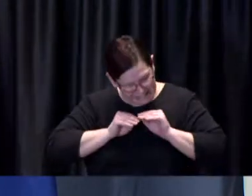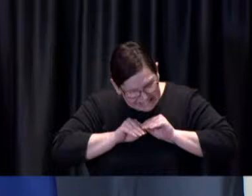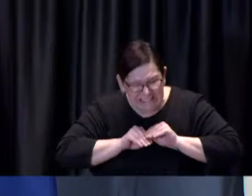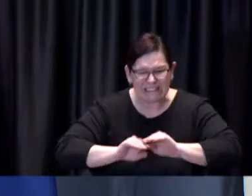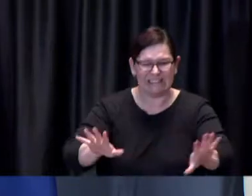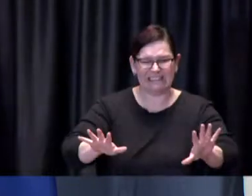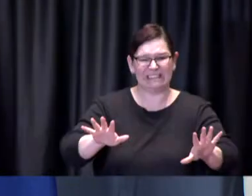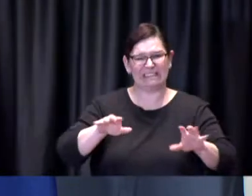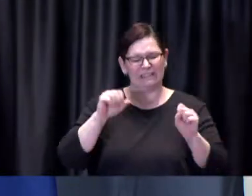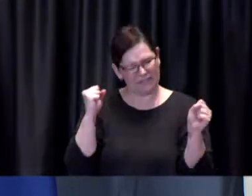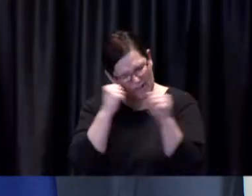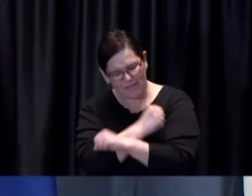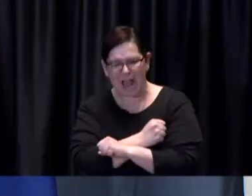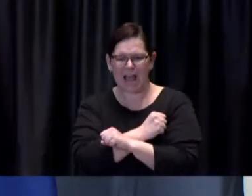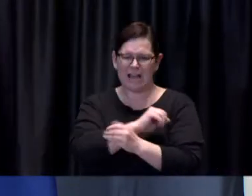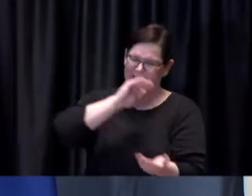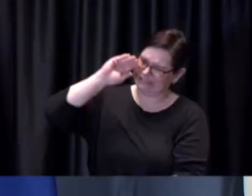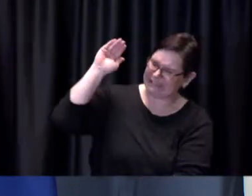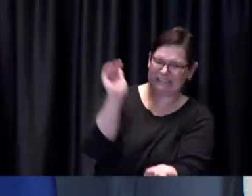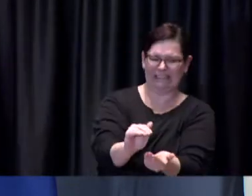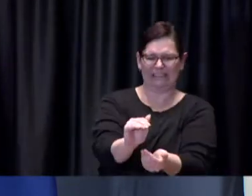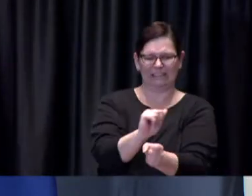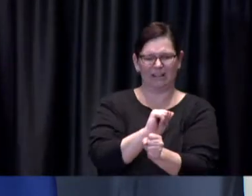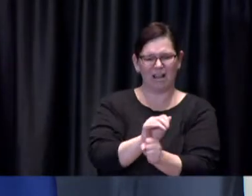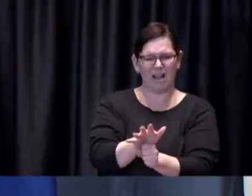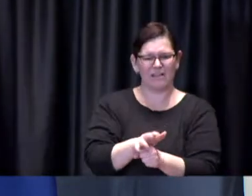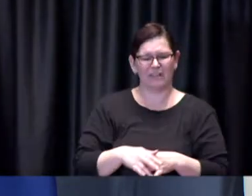lots of discussions going on all the time about getting as much supply here as we possibly can.